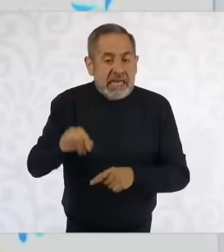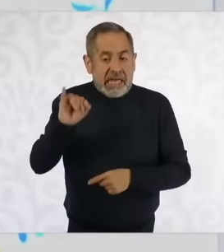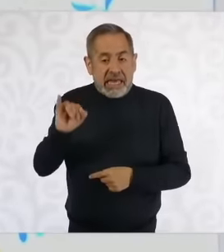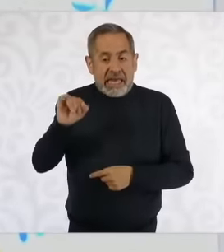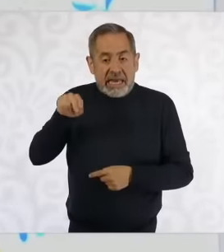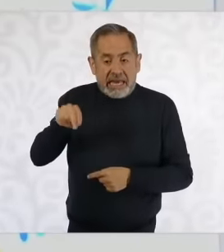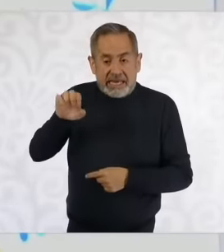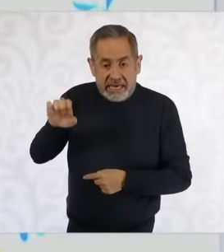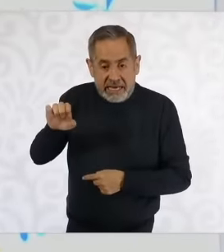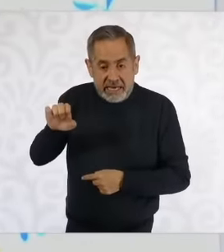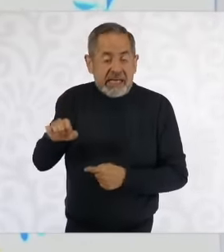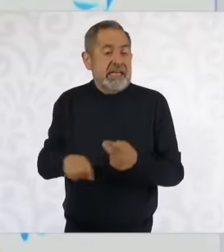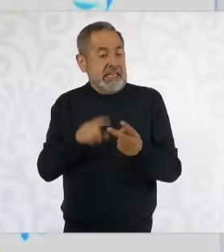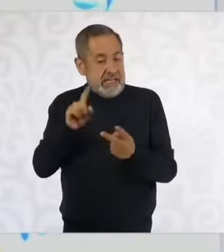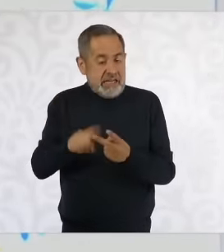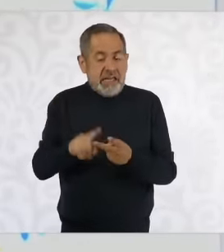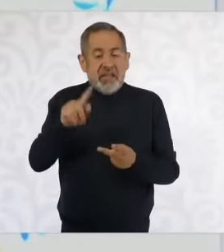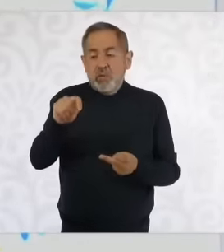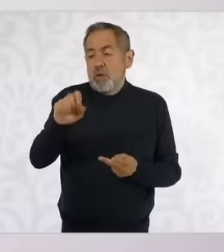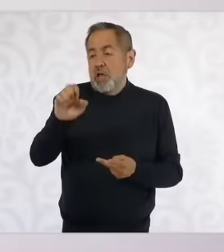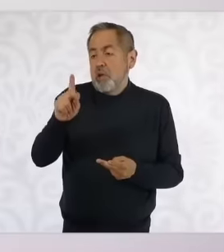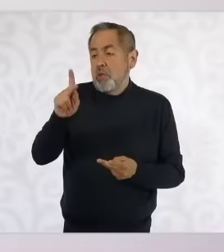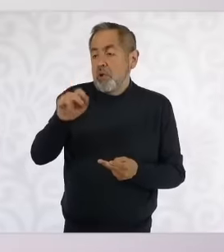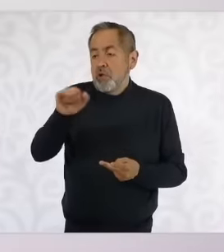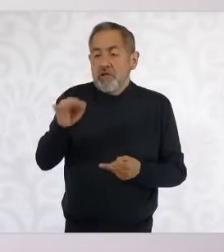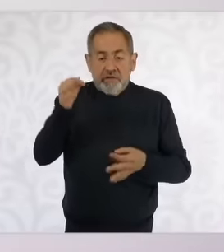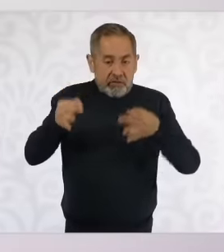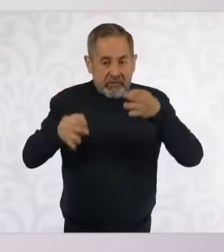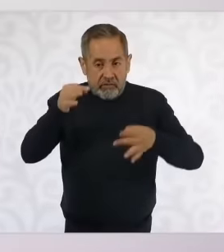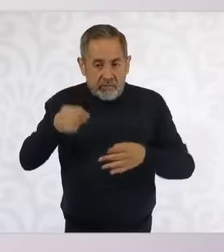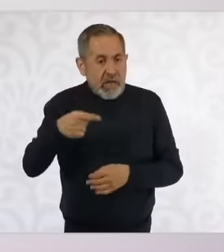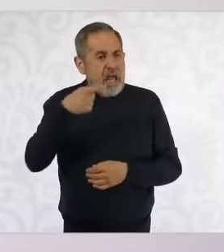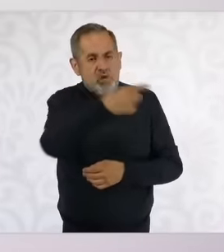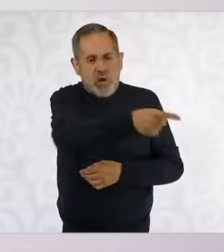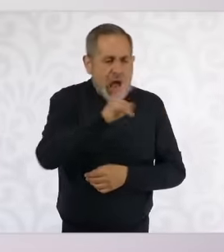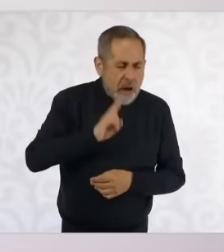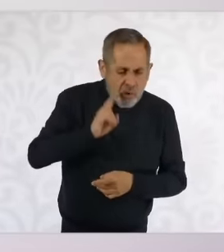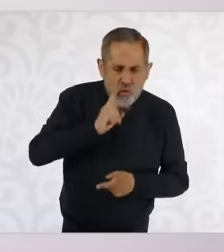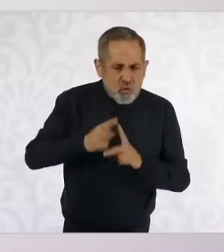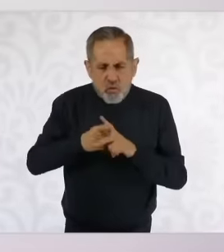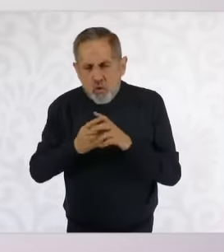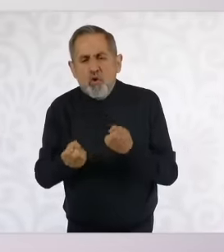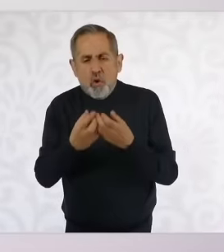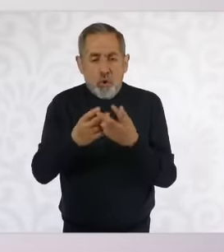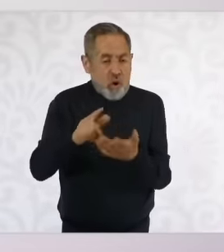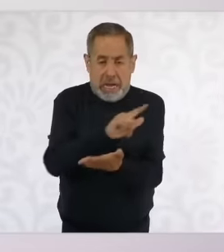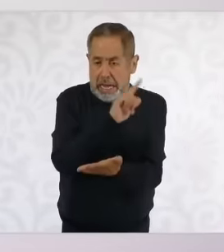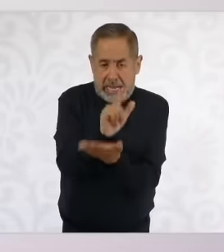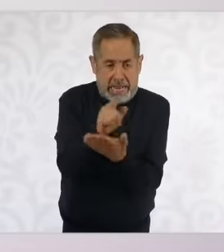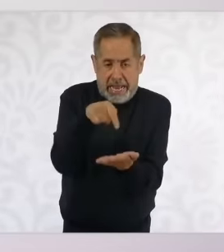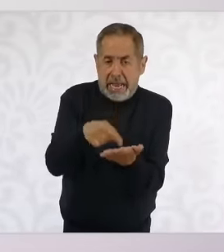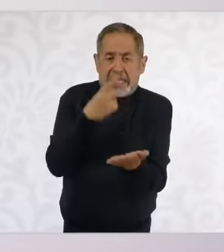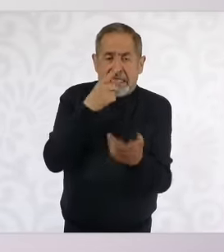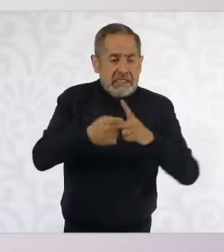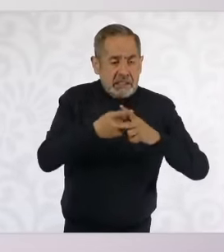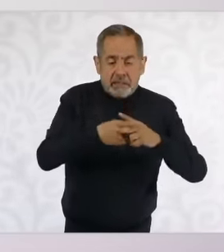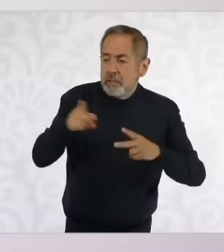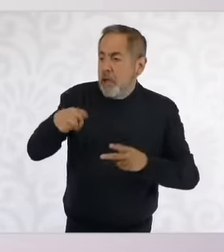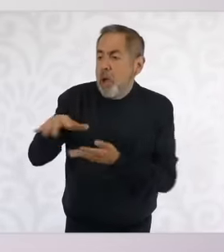electoral court based on a formula based on who won the majority and a